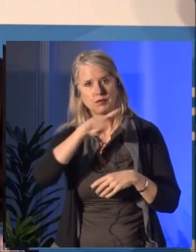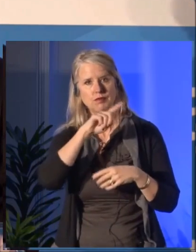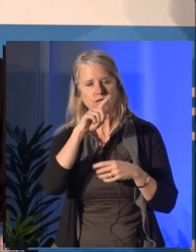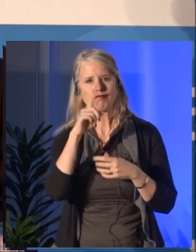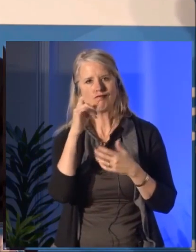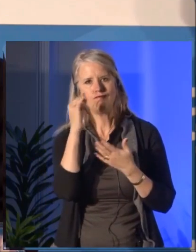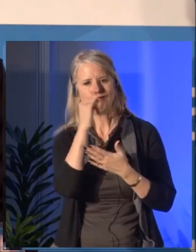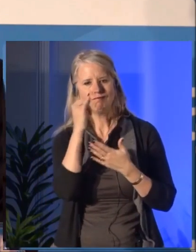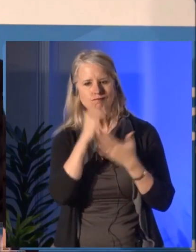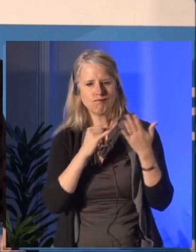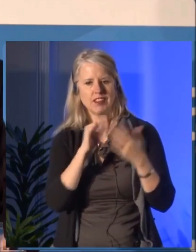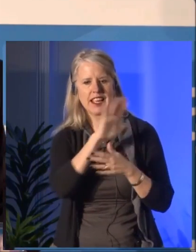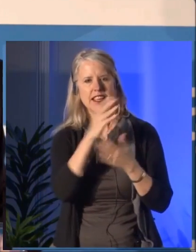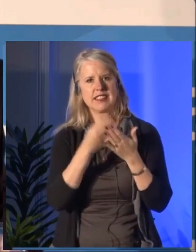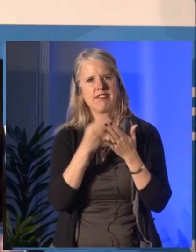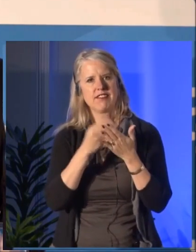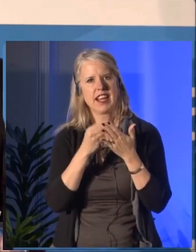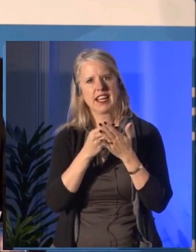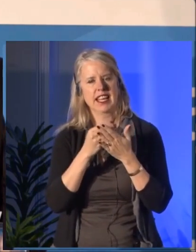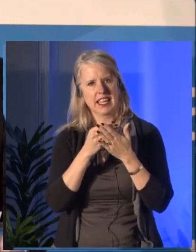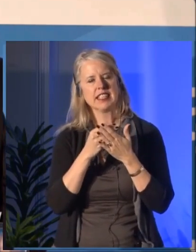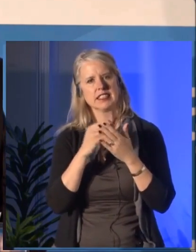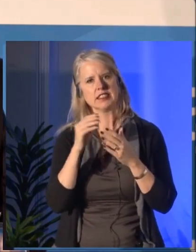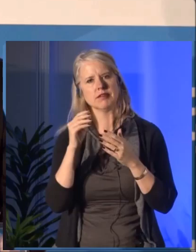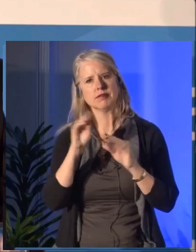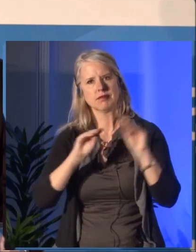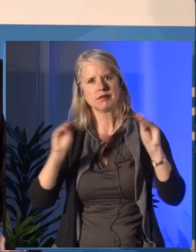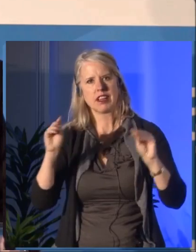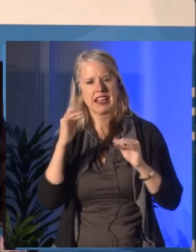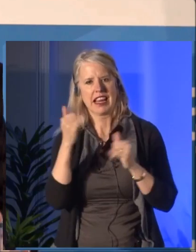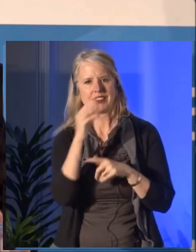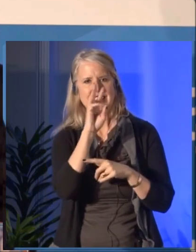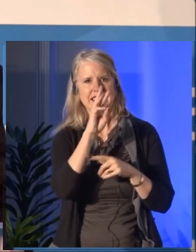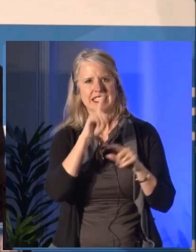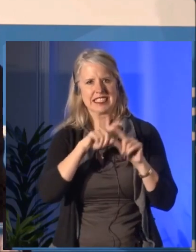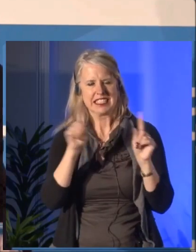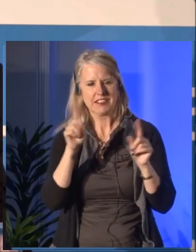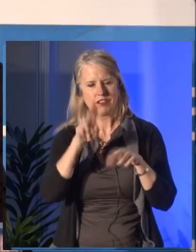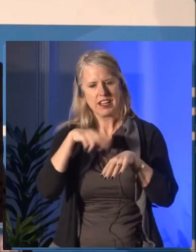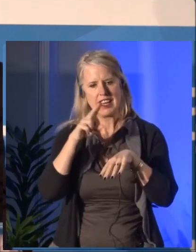with the new granting portal and website as well.